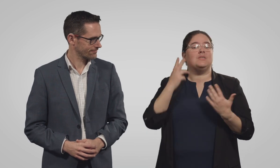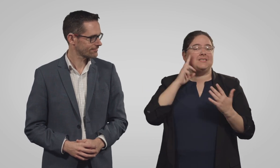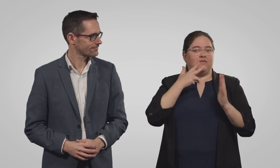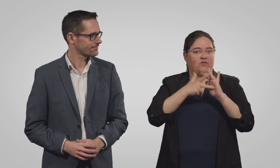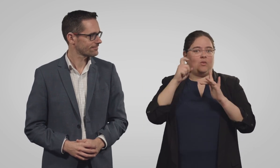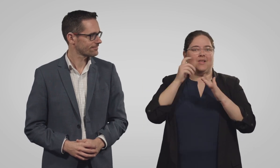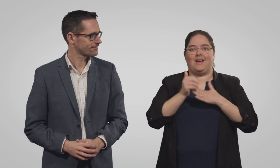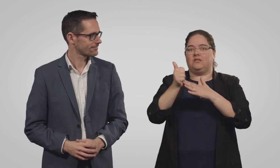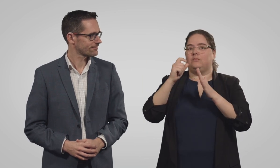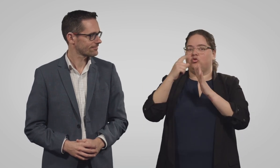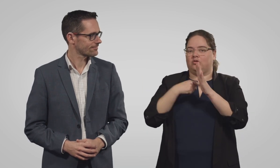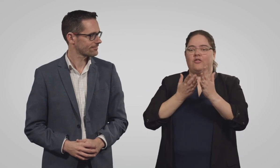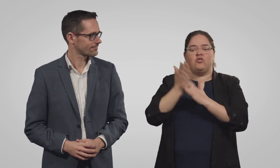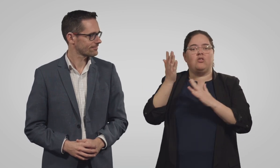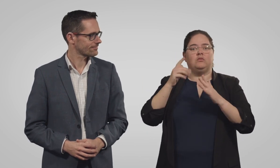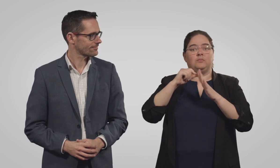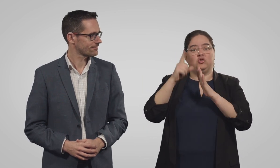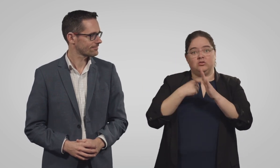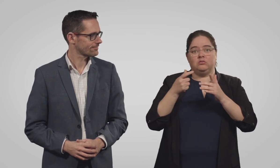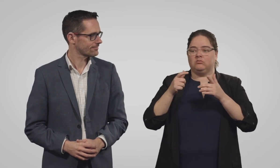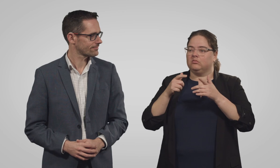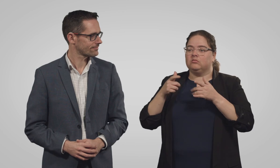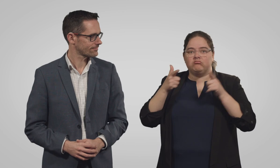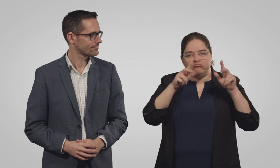Deaf Victoria will be leading the project through project coordination,